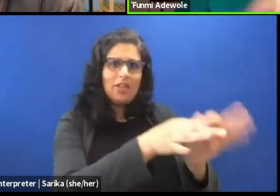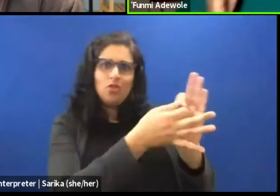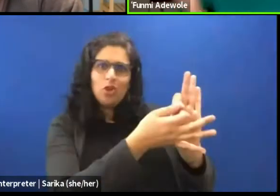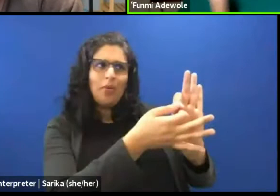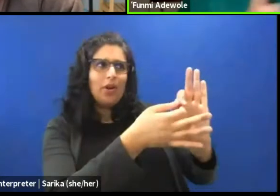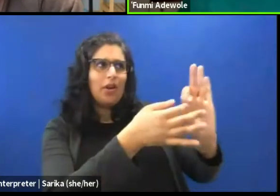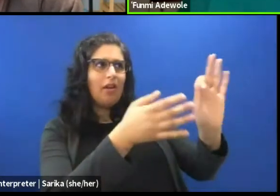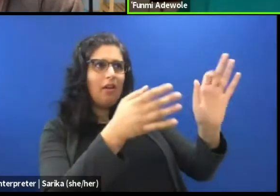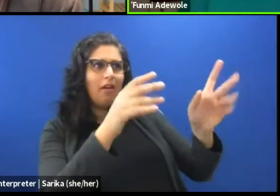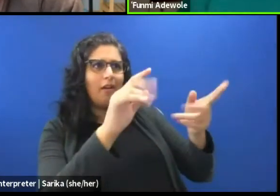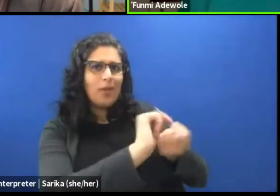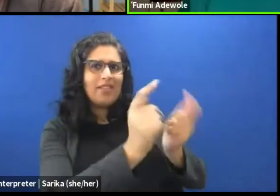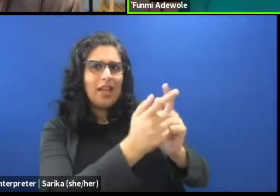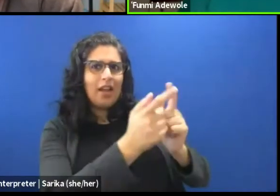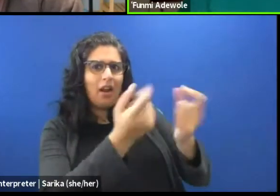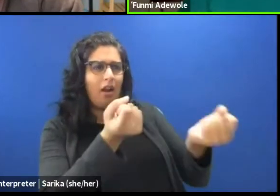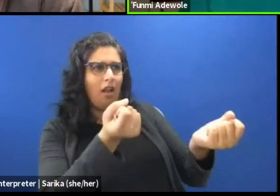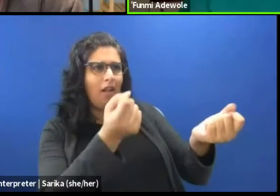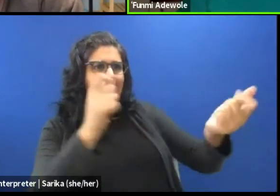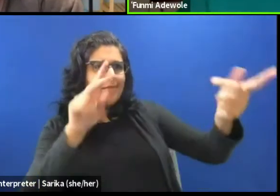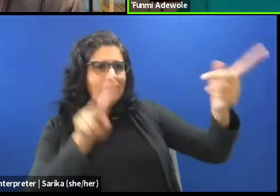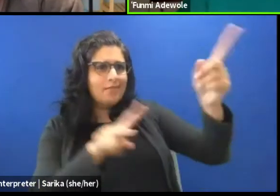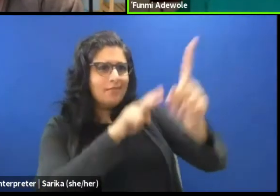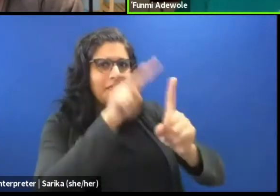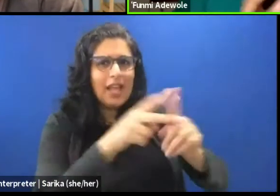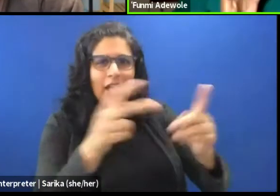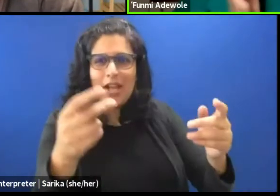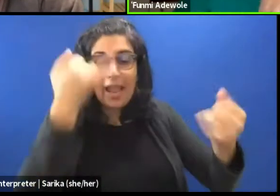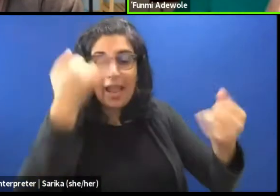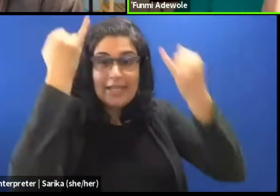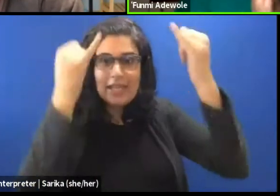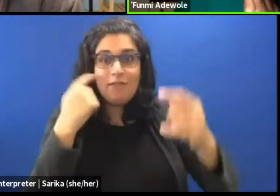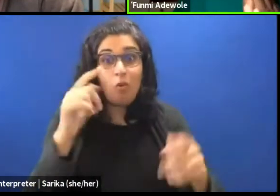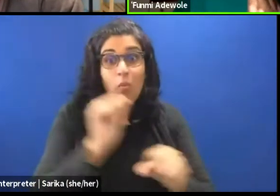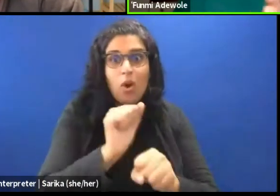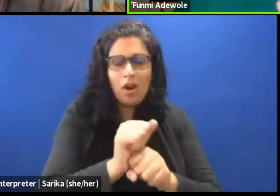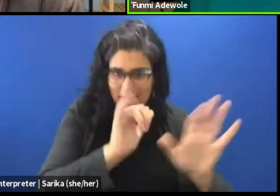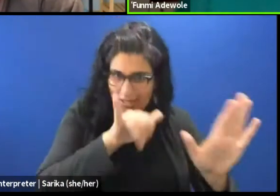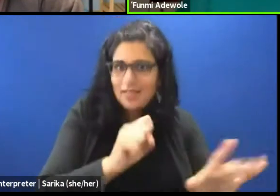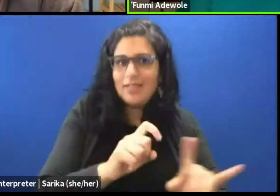My first piece, which I did and this is the second experience.